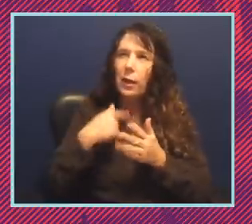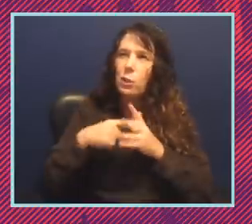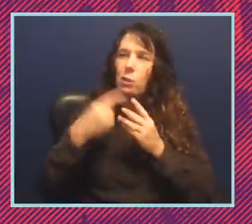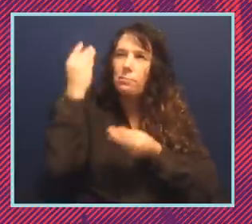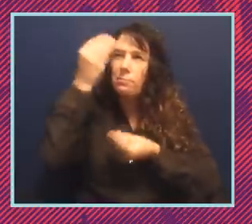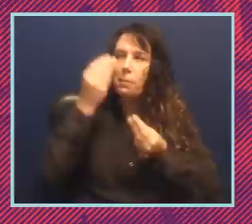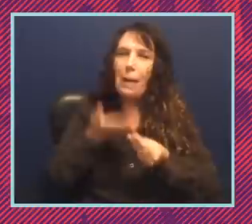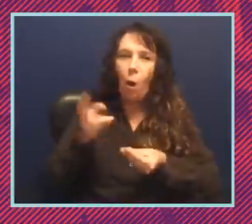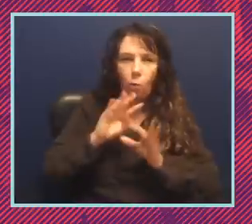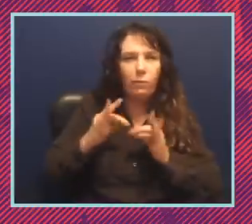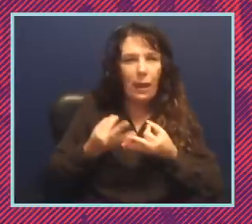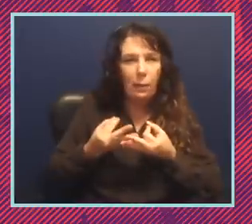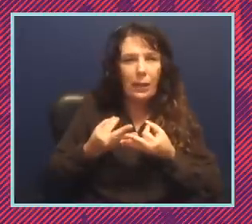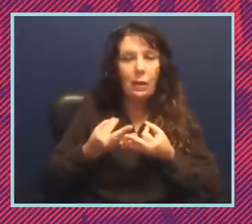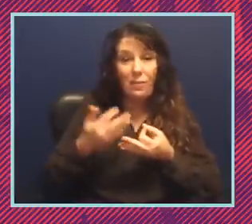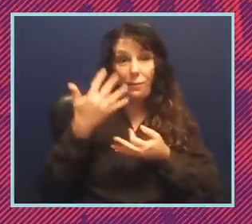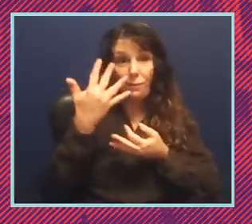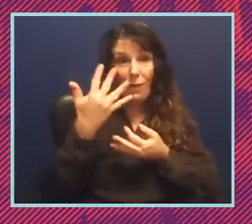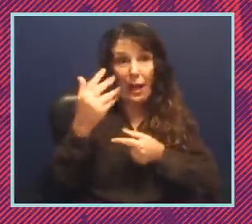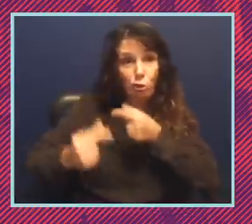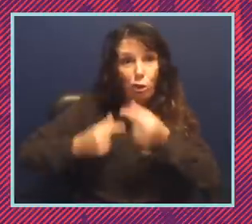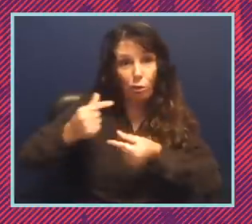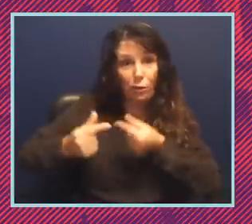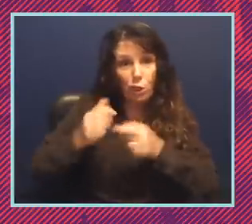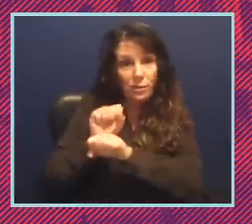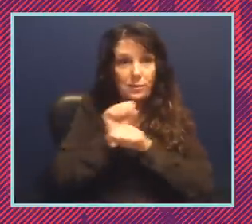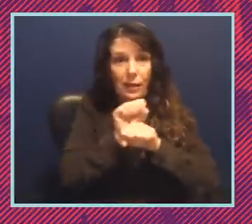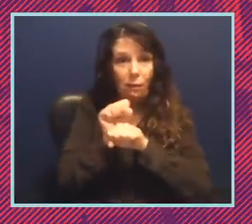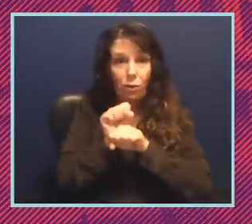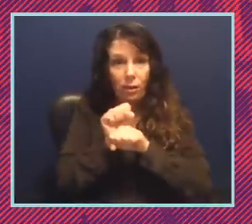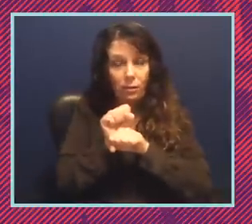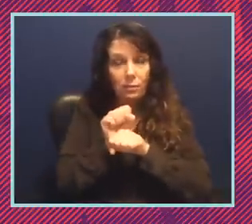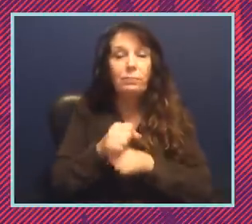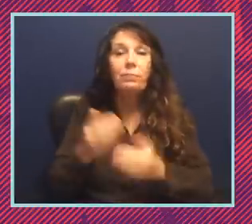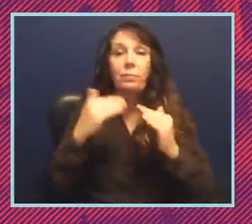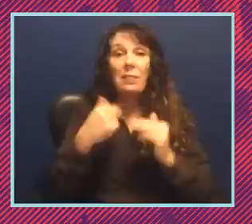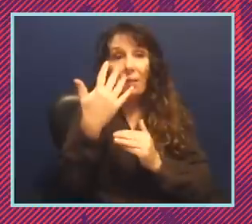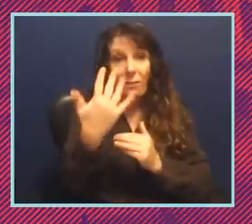five five generations in slavery uh five generations in uh jim crow